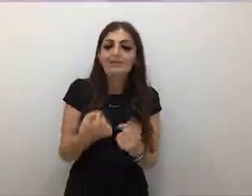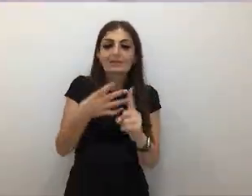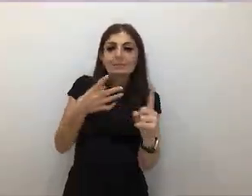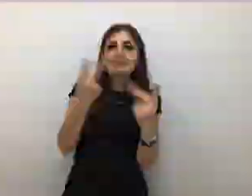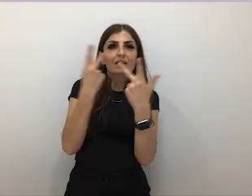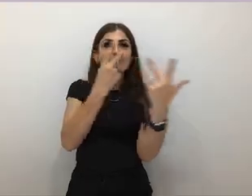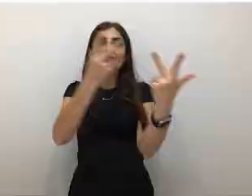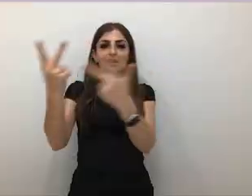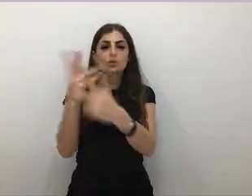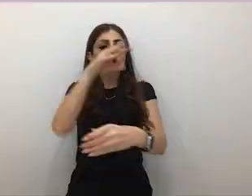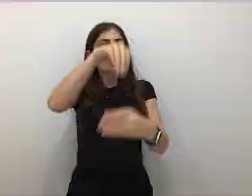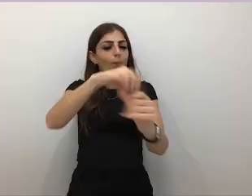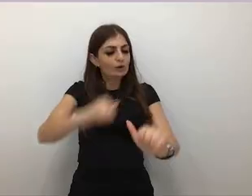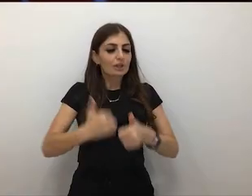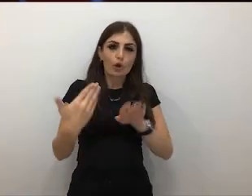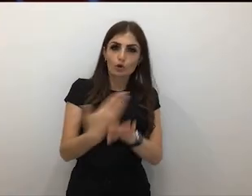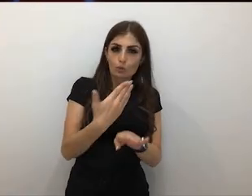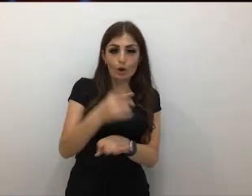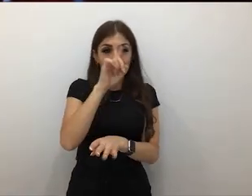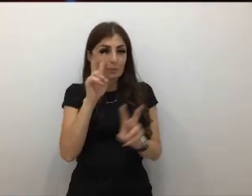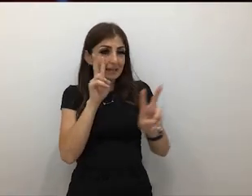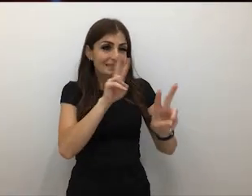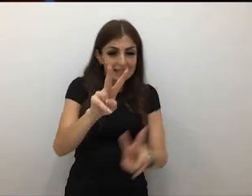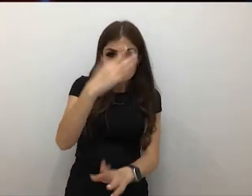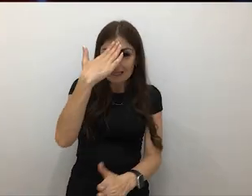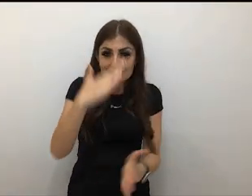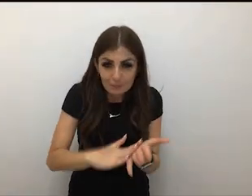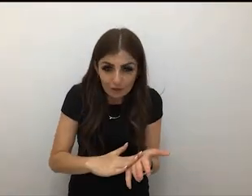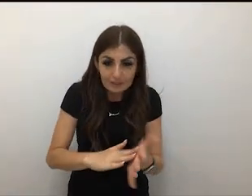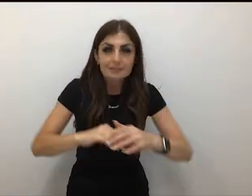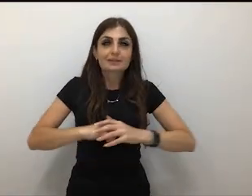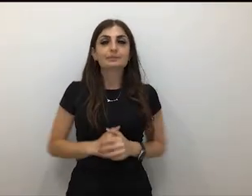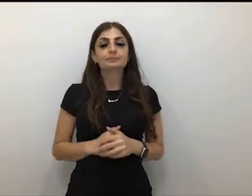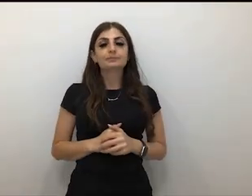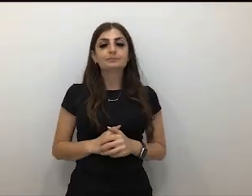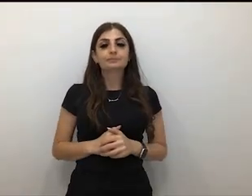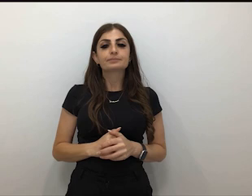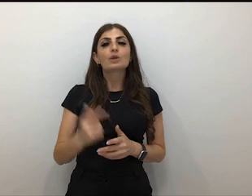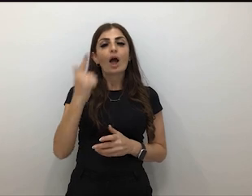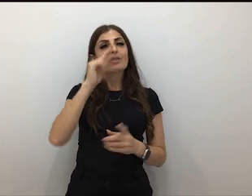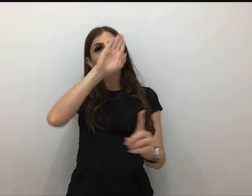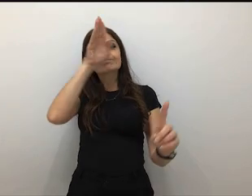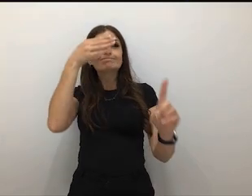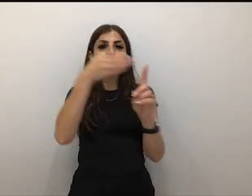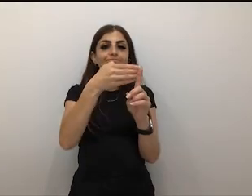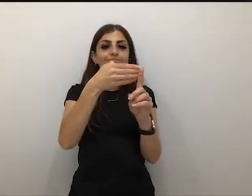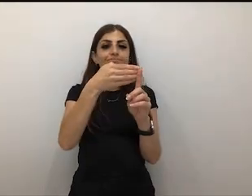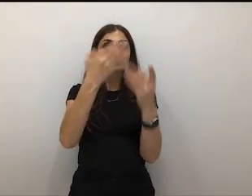they do that people can see, can experience. I think, the main aim is not only to look outward, but to look inward.